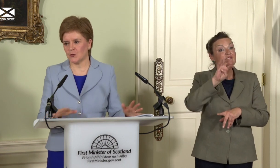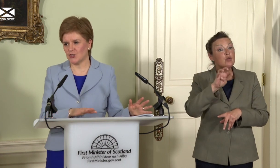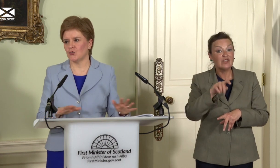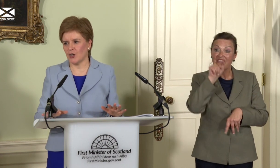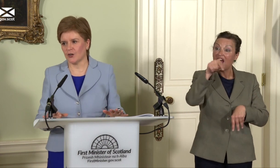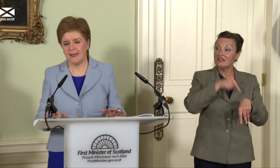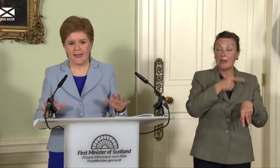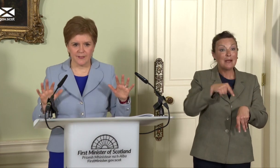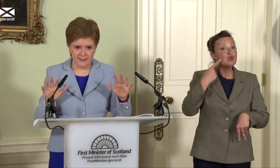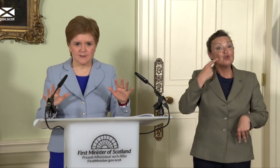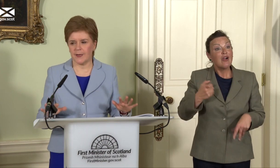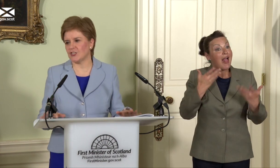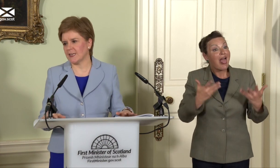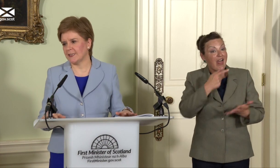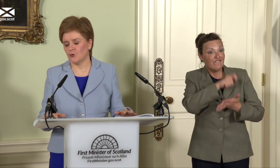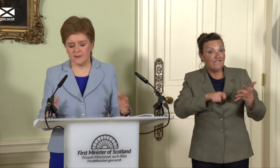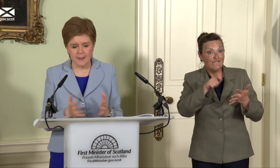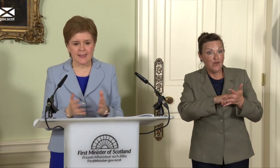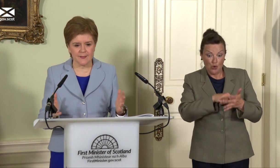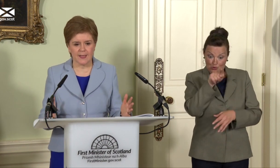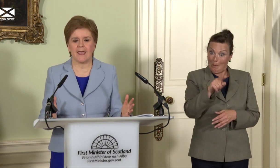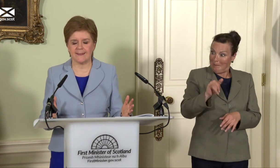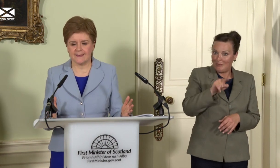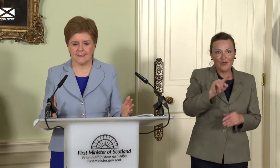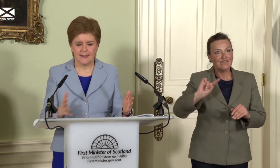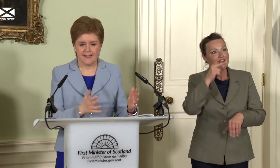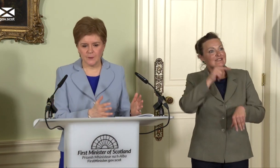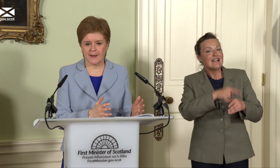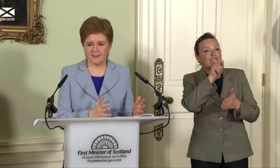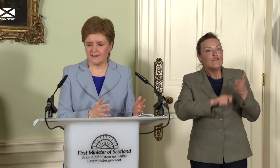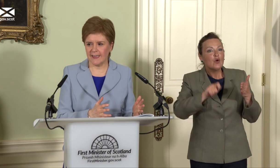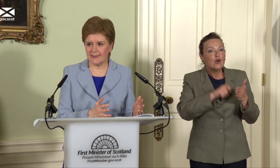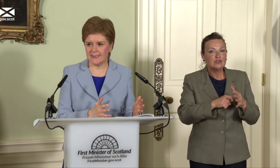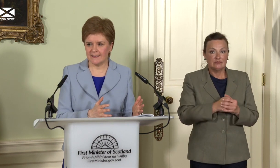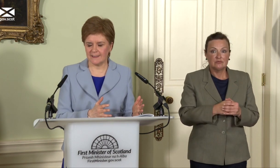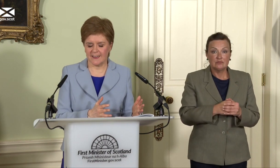too young, this is pitched at you. It’s making the case that independence doesn’t guarantee success,